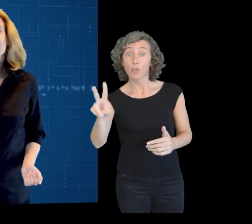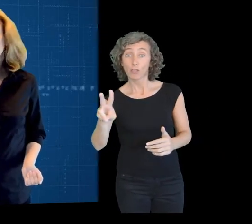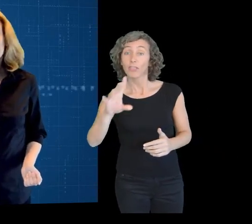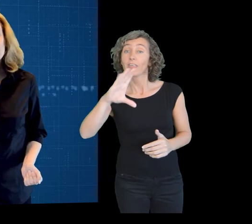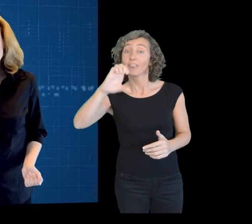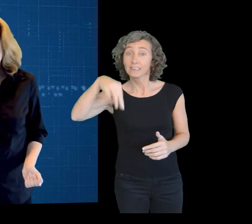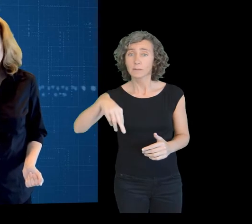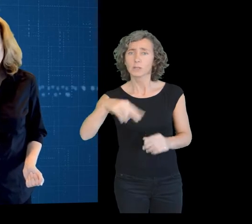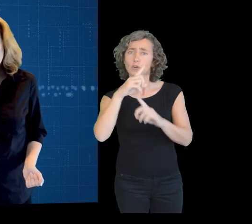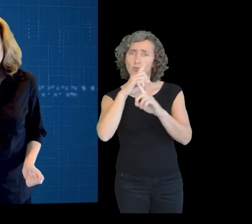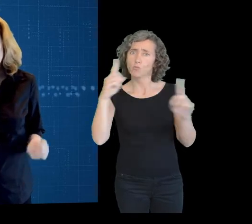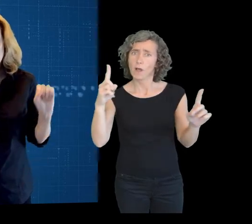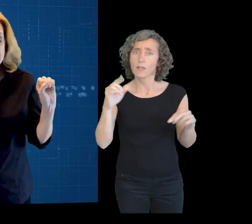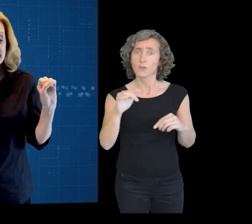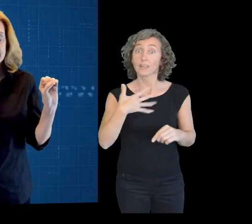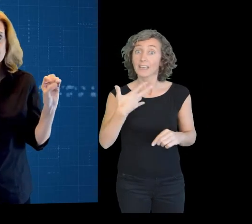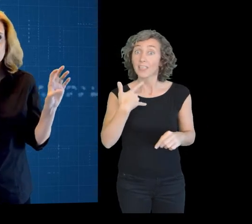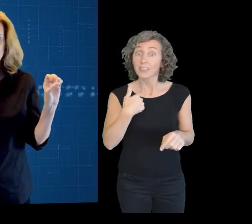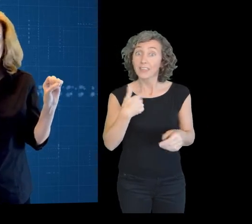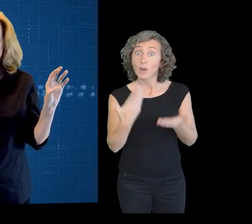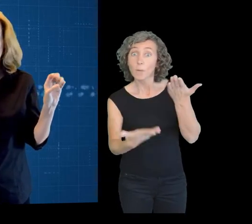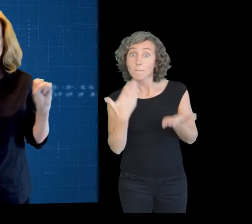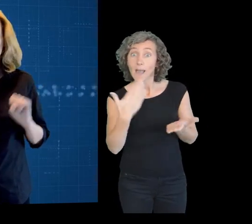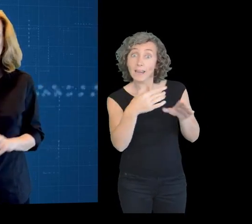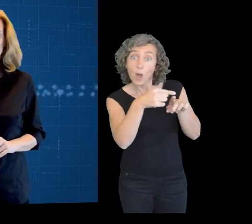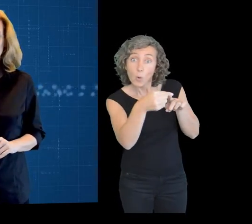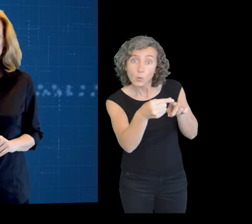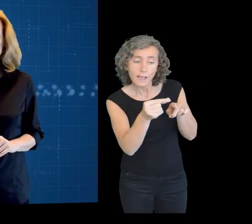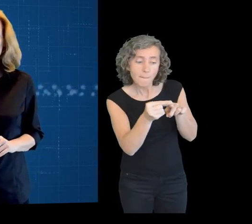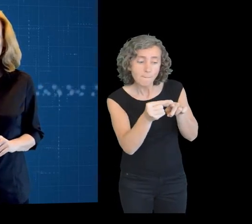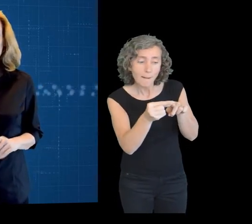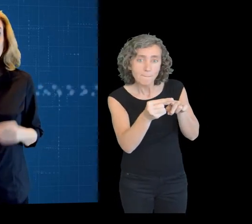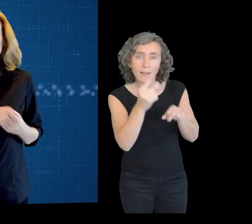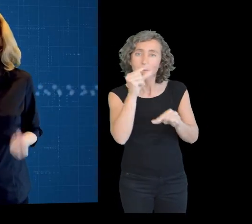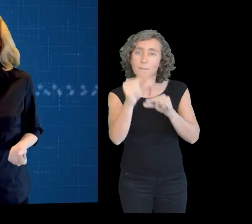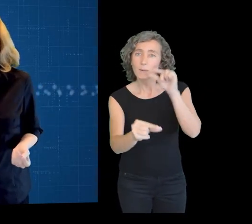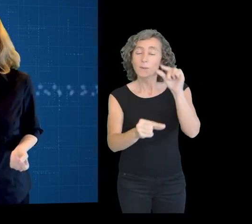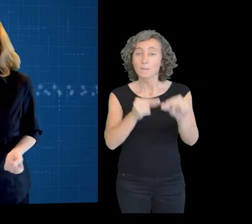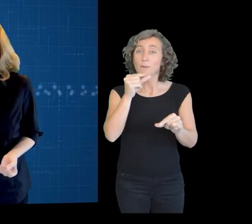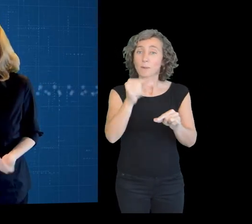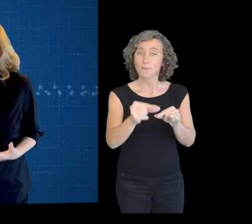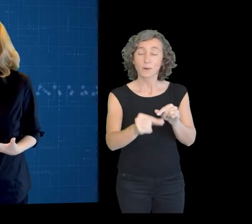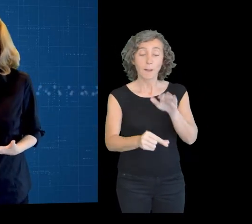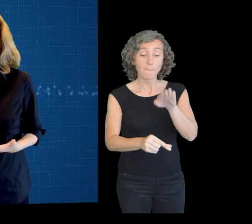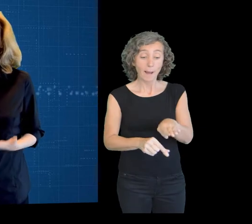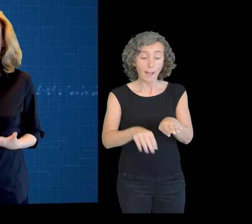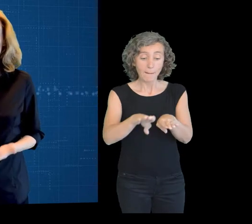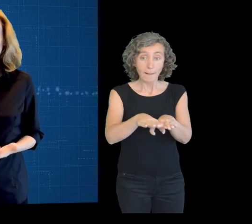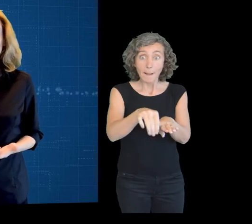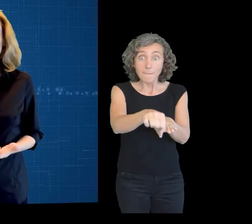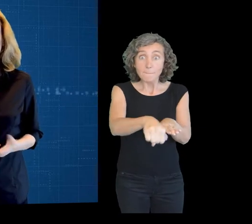which is roughly the same speed at which our nails grow. Since there are no gaps between the plates, their movement